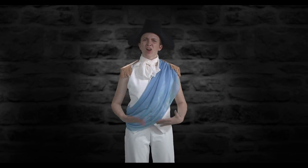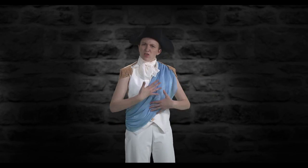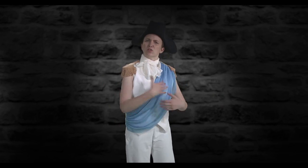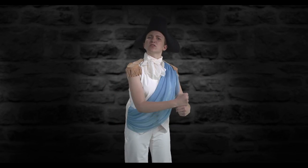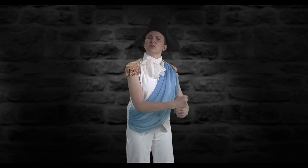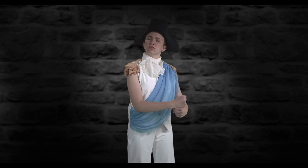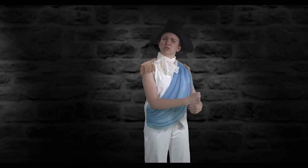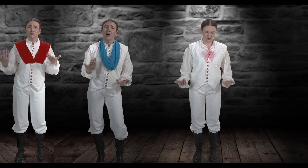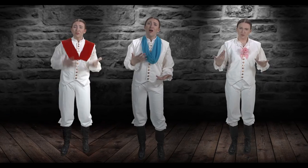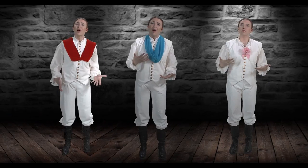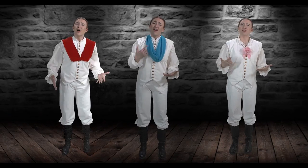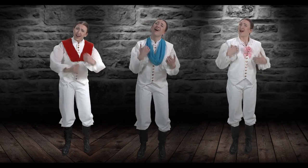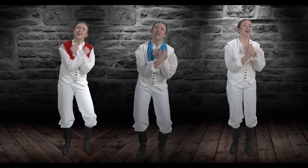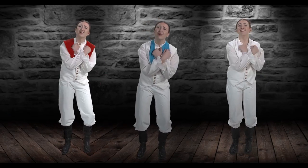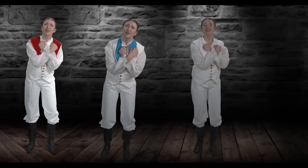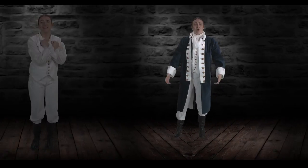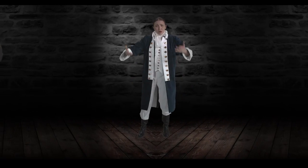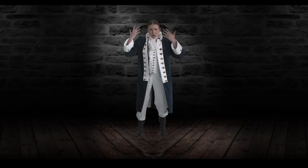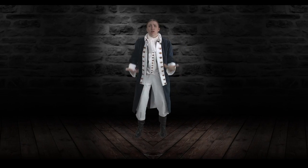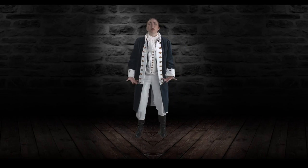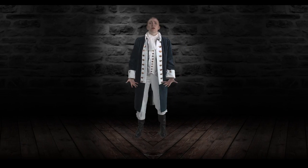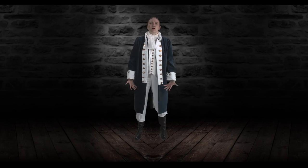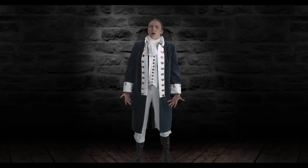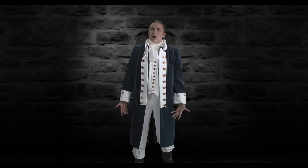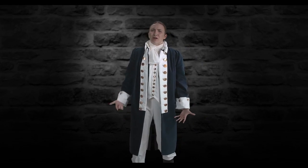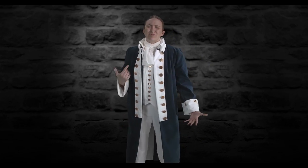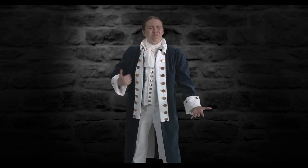I trusted him Me? I loved him And me?